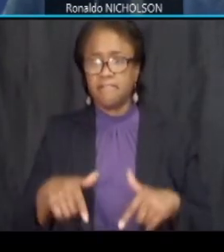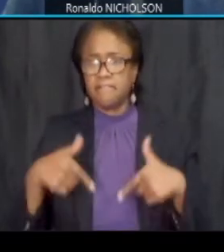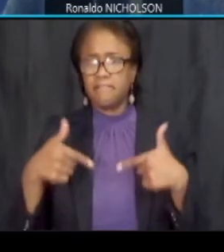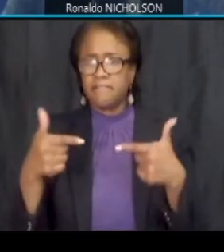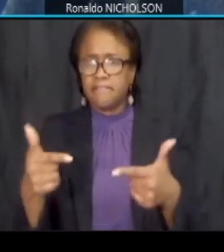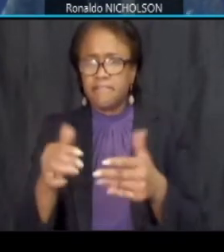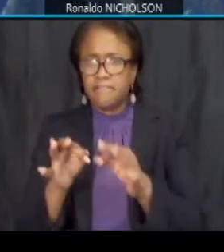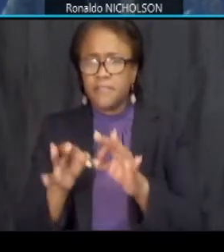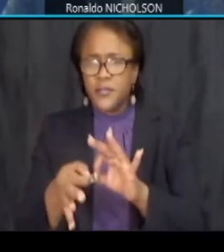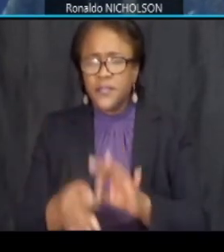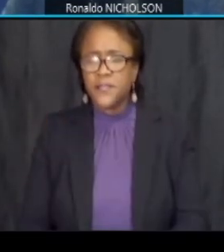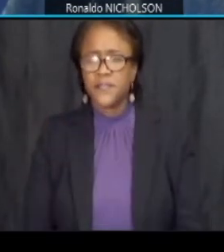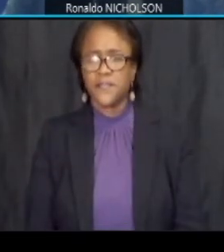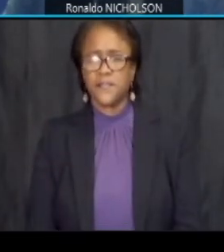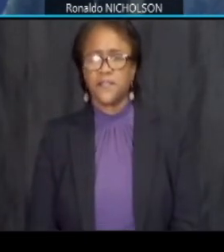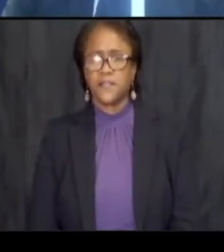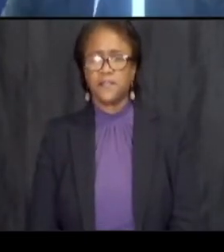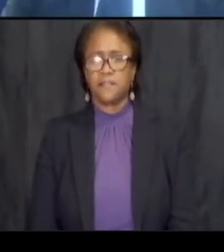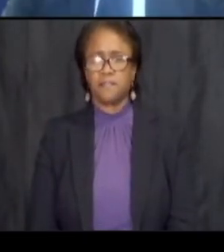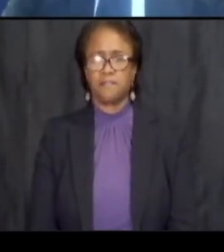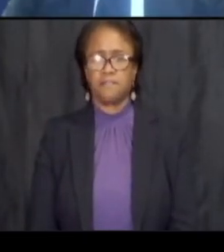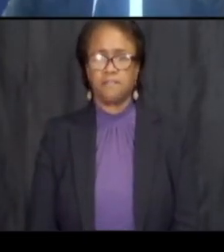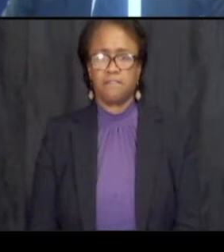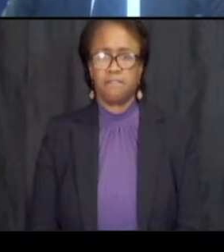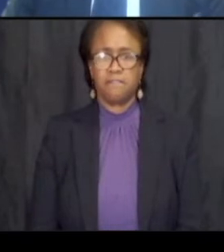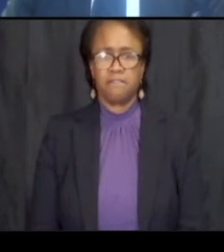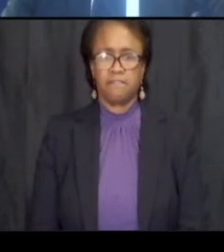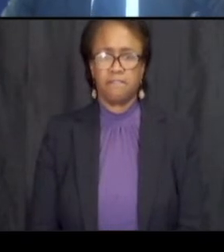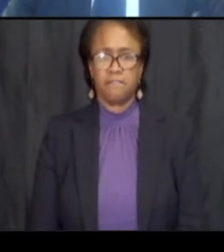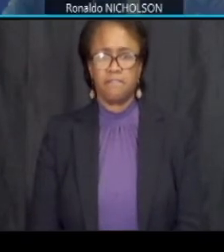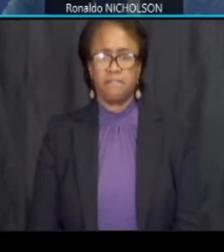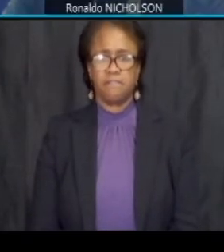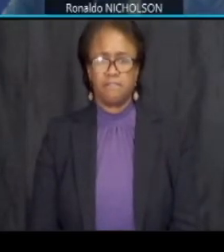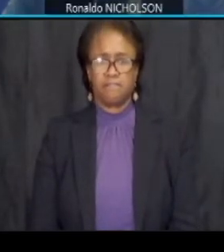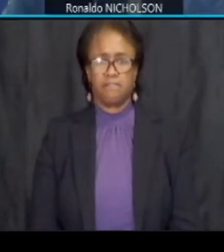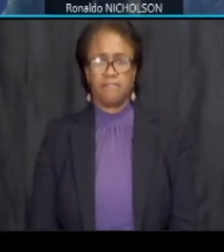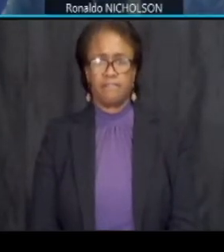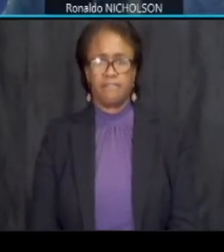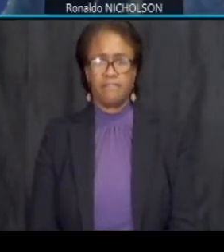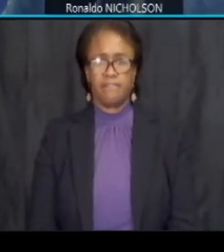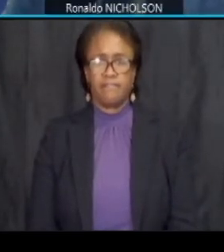the elements of the project consist of bridge rehabilitation and replacement